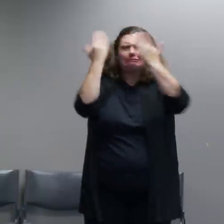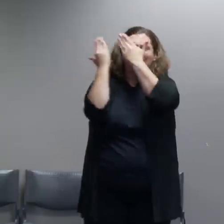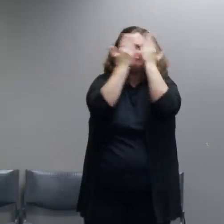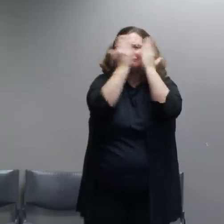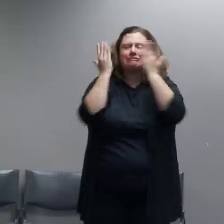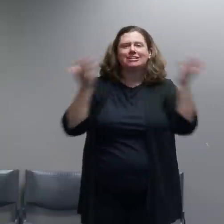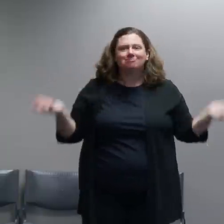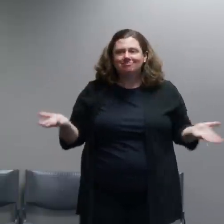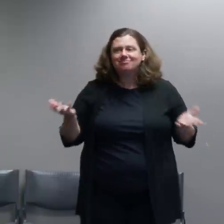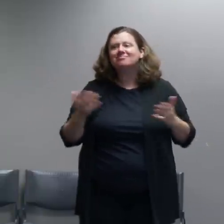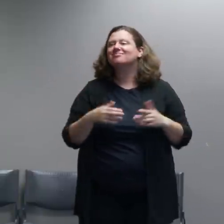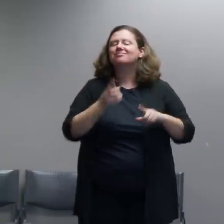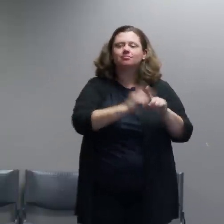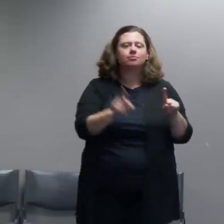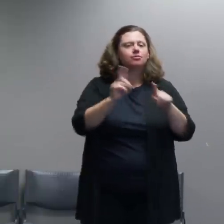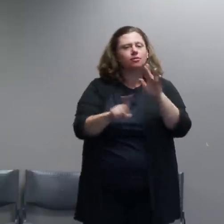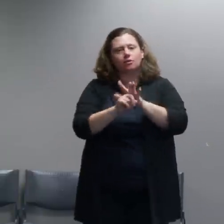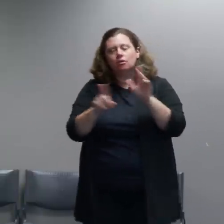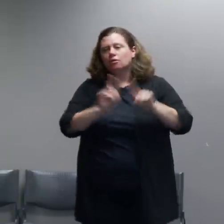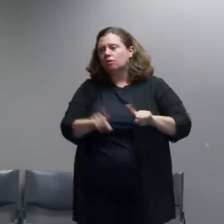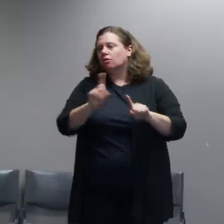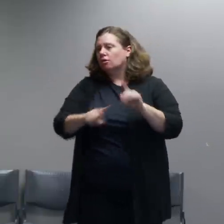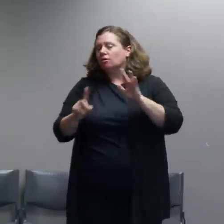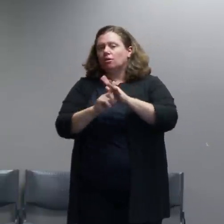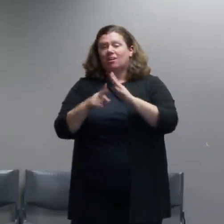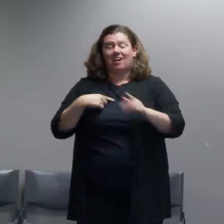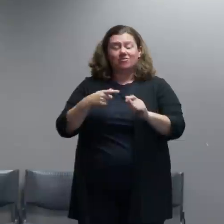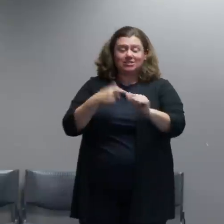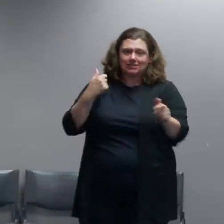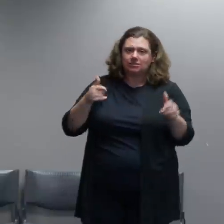fired at officers with slingshots sometimes a pretty high velocity.